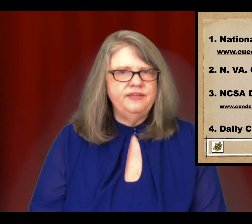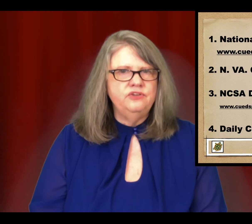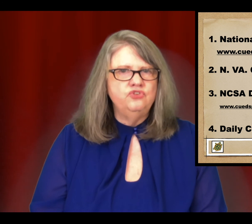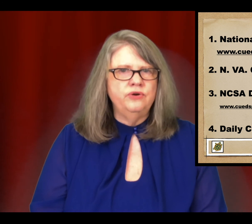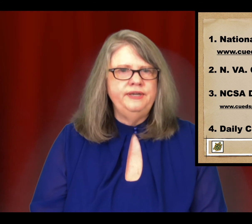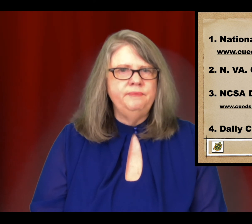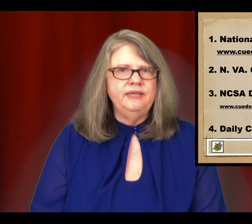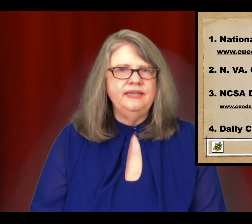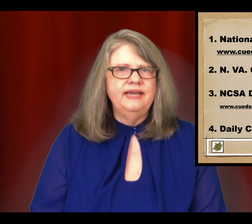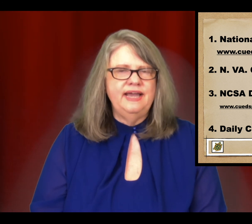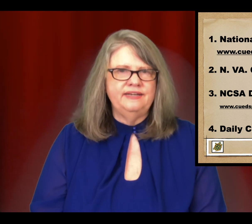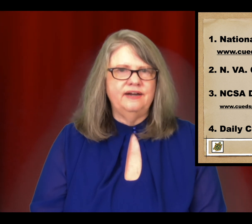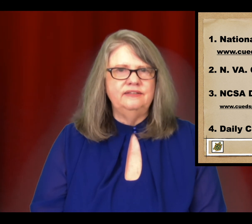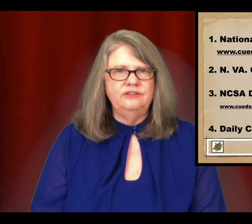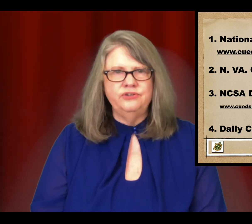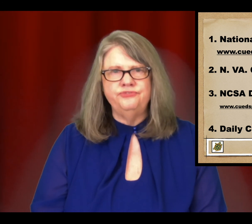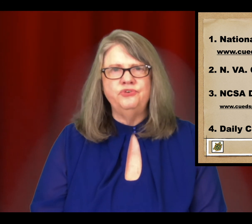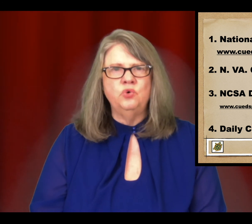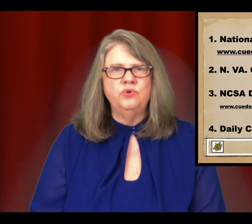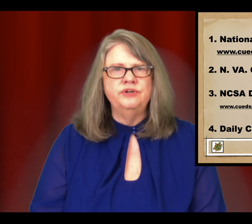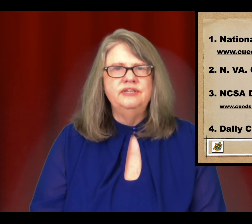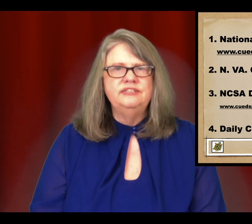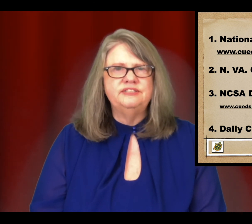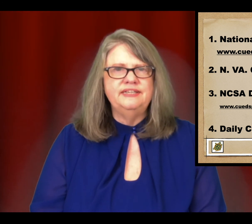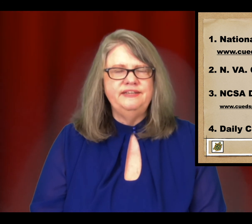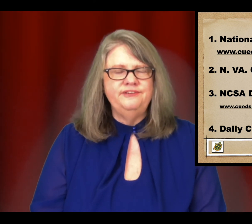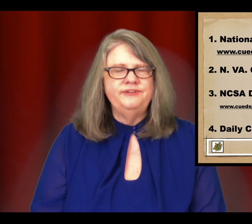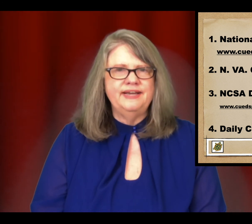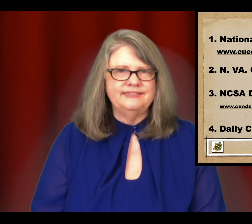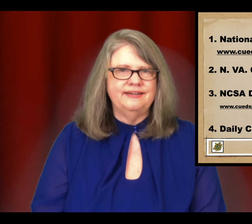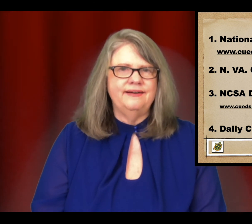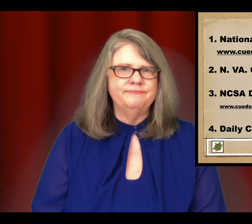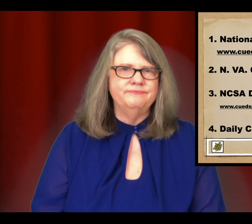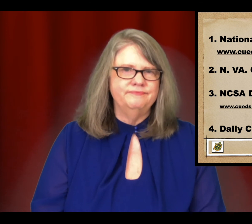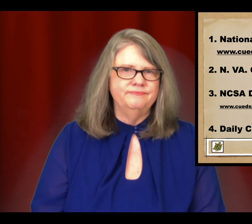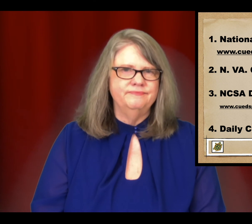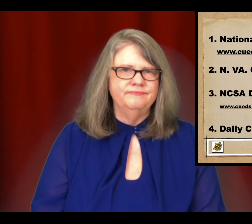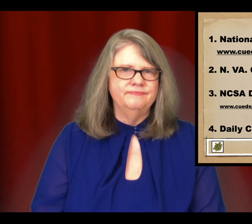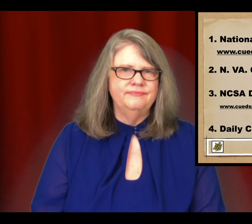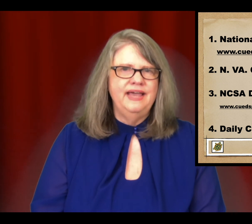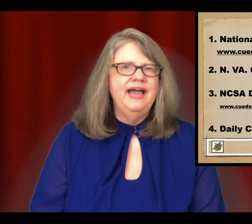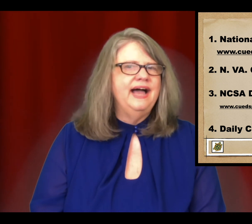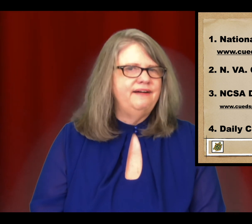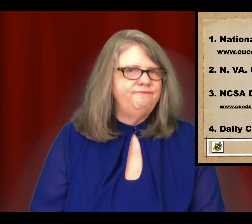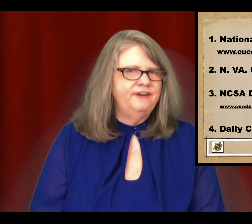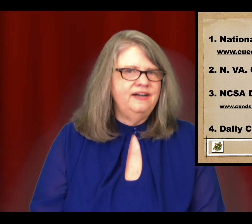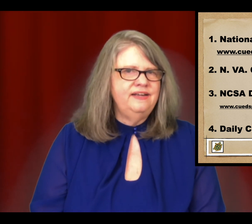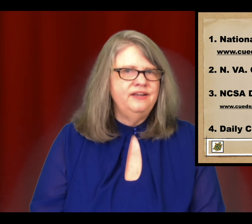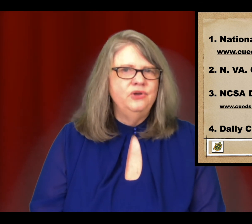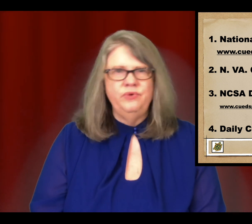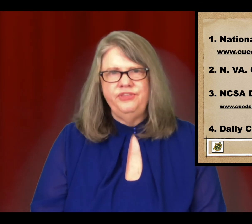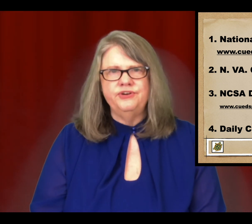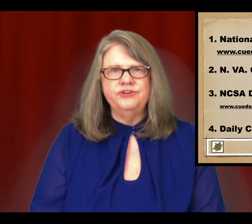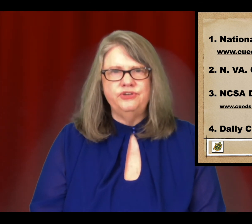joining me and I look forward to seeing you next time. Have fun with your Cued